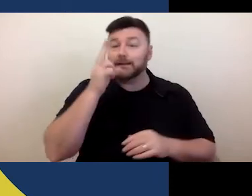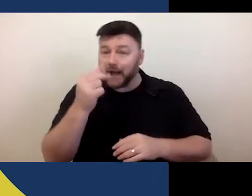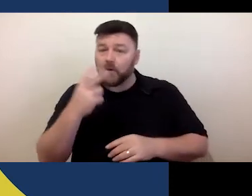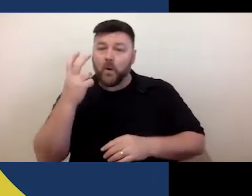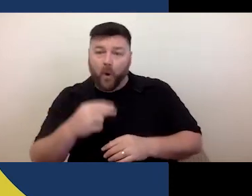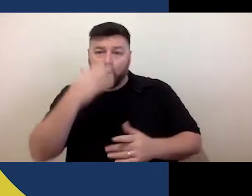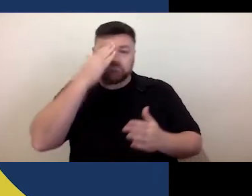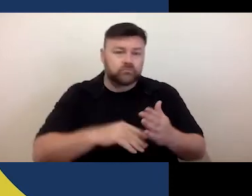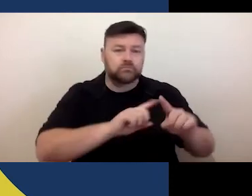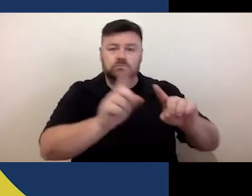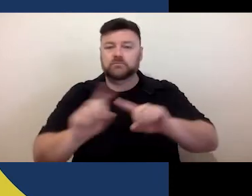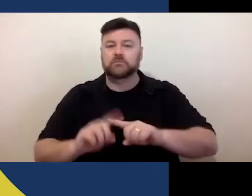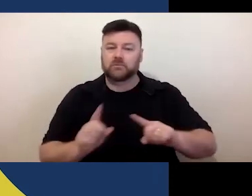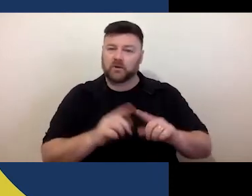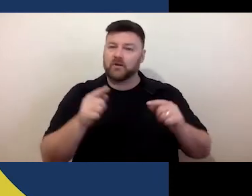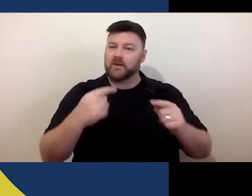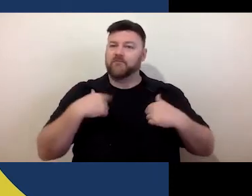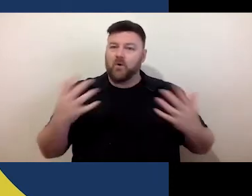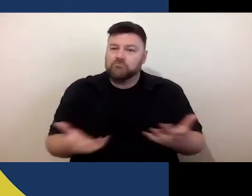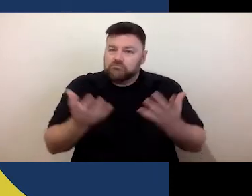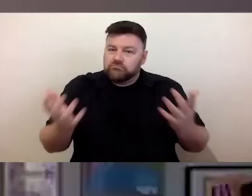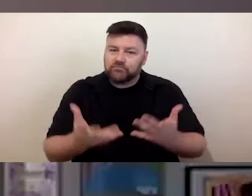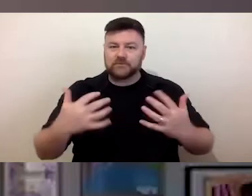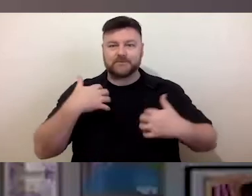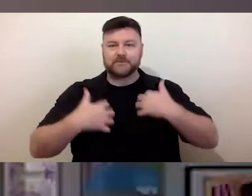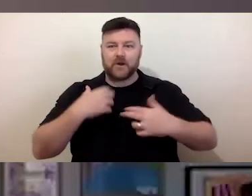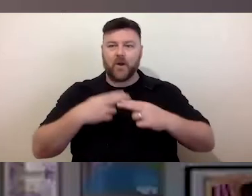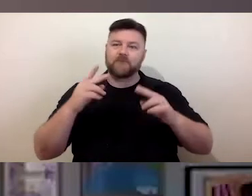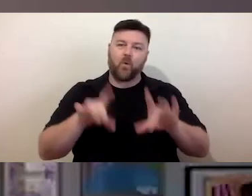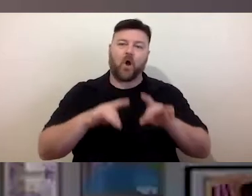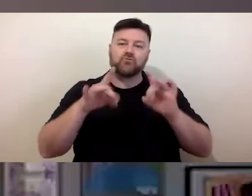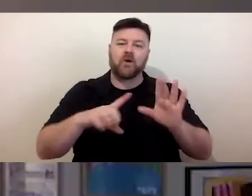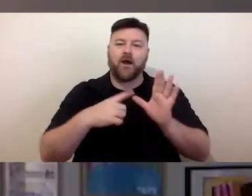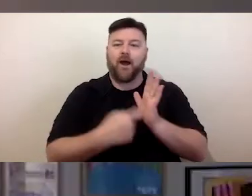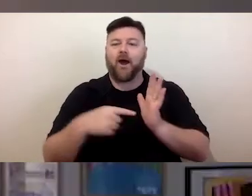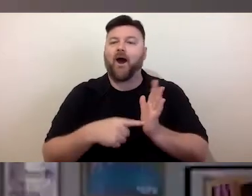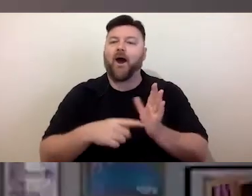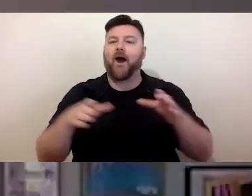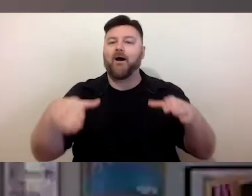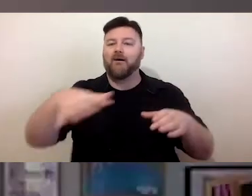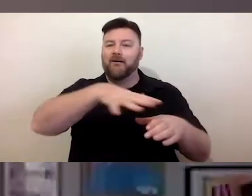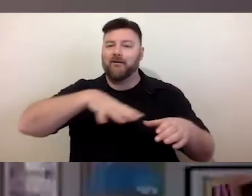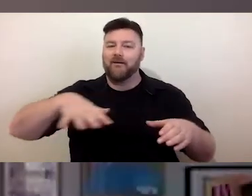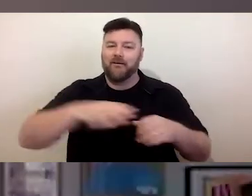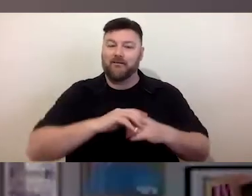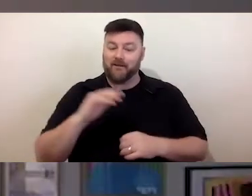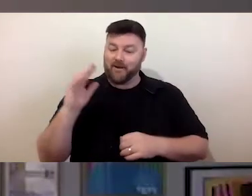disability to the vibrancy of the arts sector. Last year, we celebrated on the national day of people with disability at the